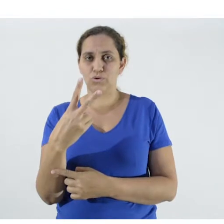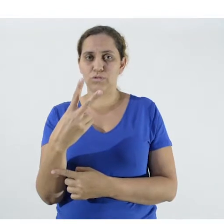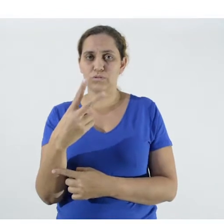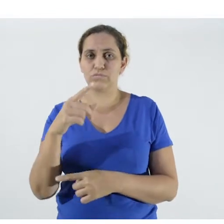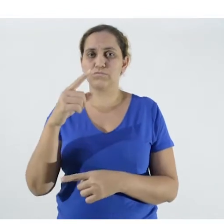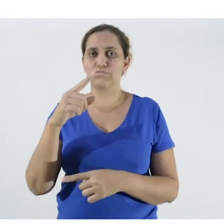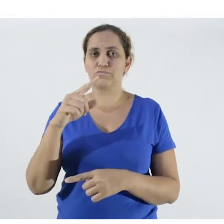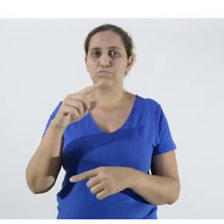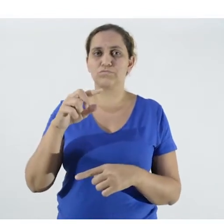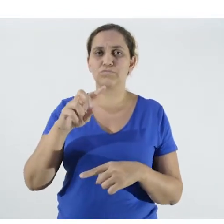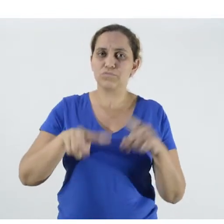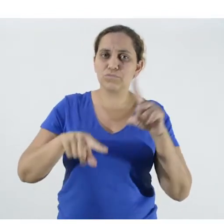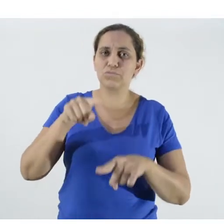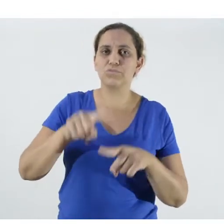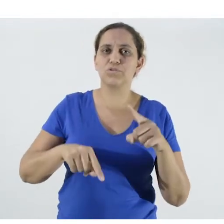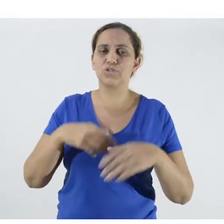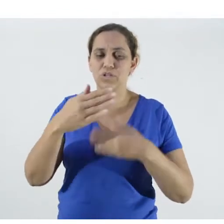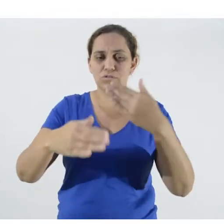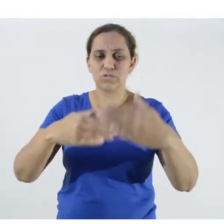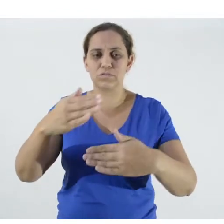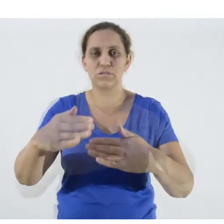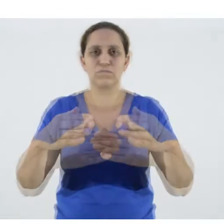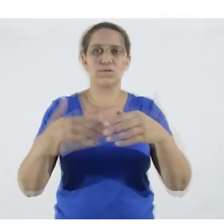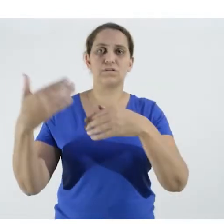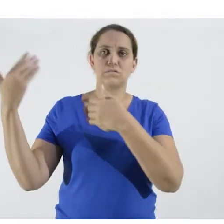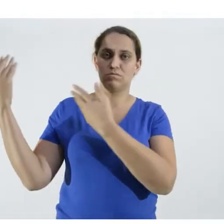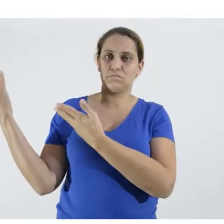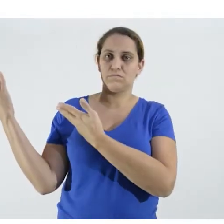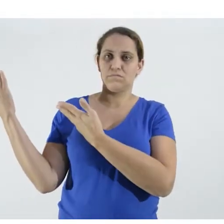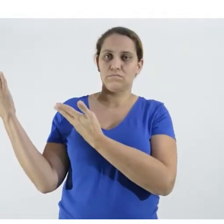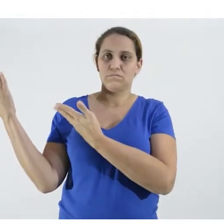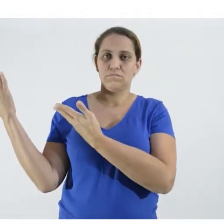the Biosafety Procedures for the Prevention of Contagion and Propagation of